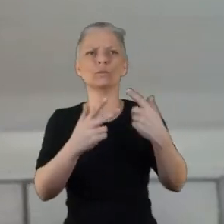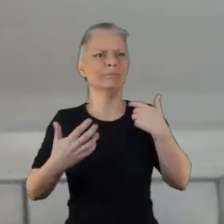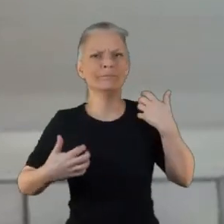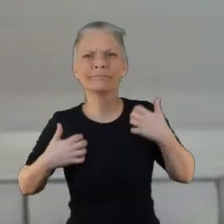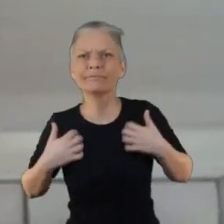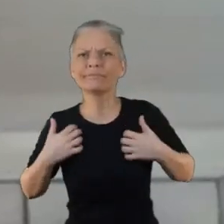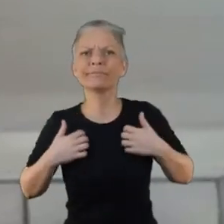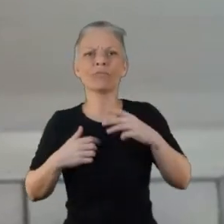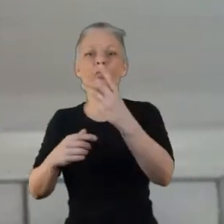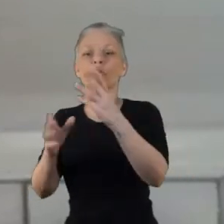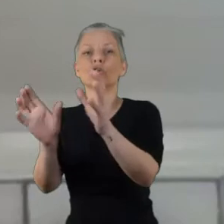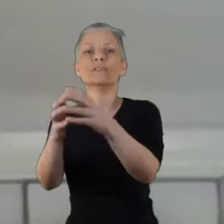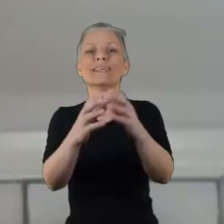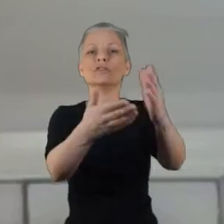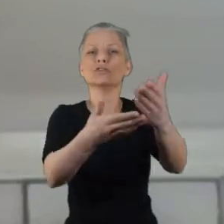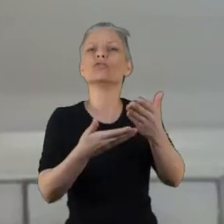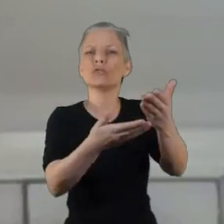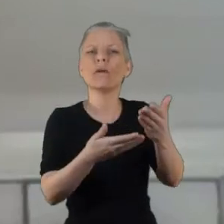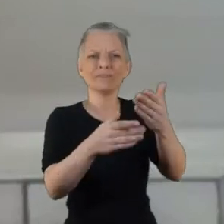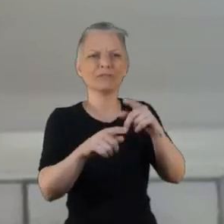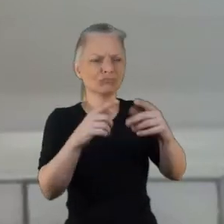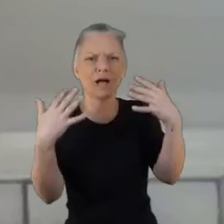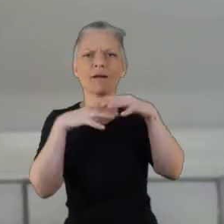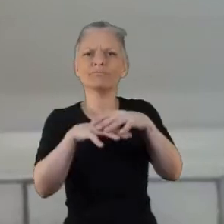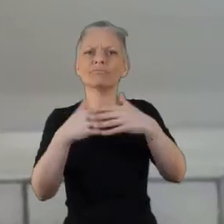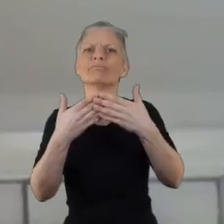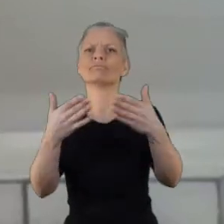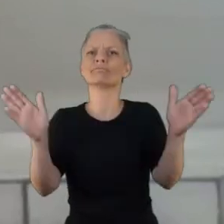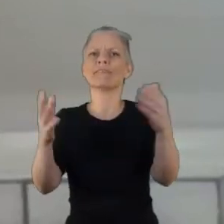feedback in some direction to help us create a new pathway.